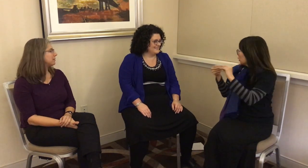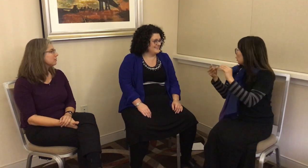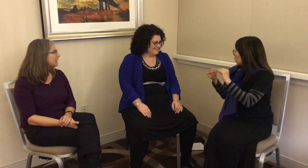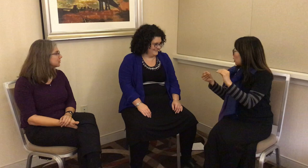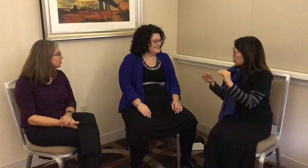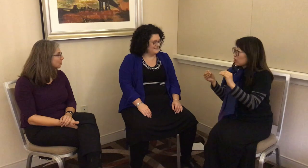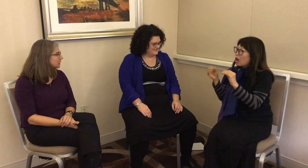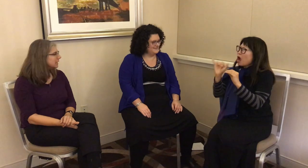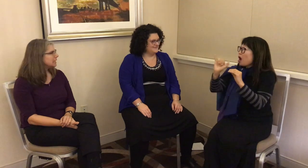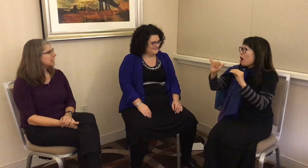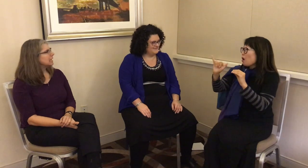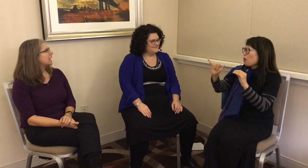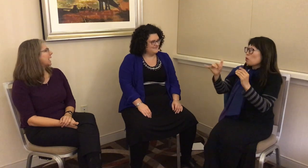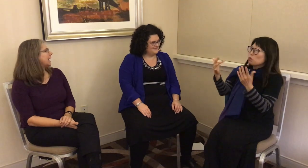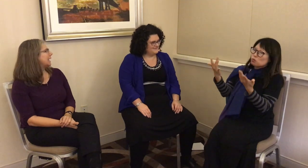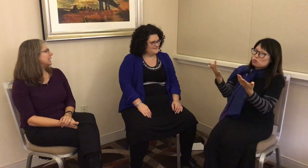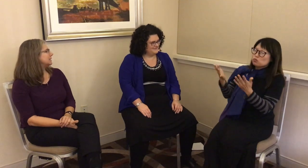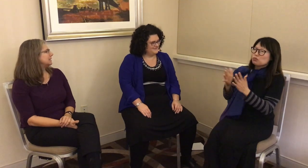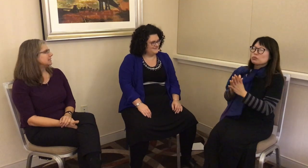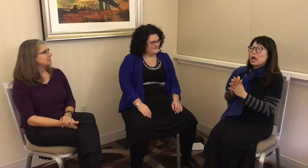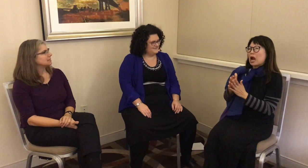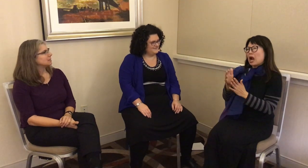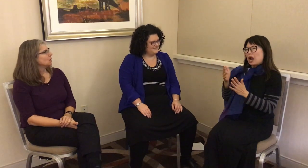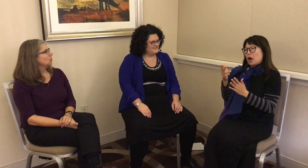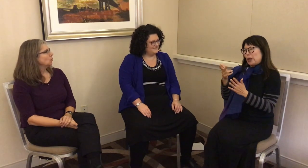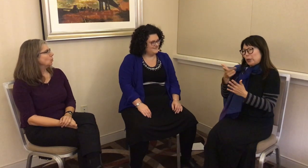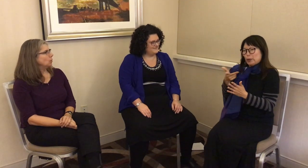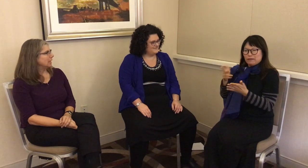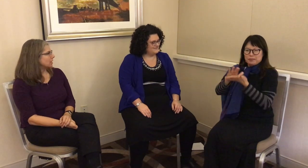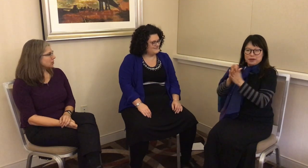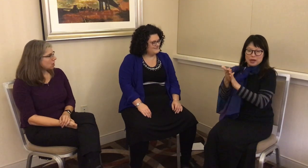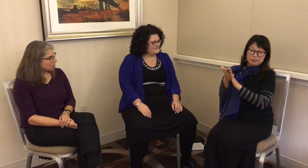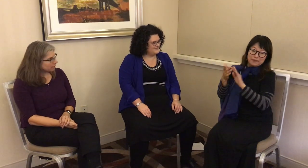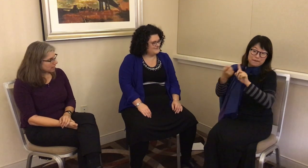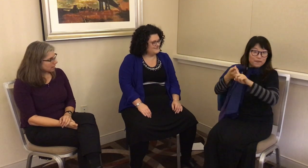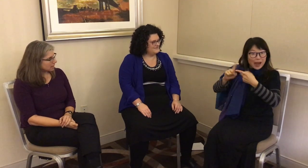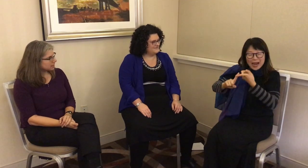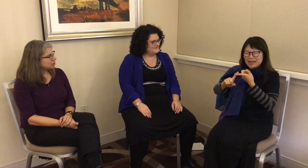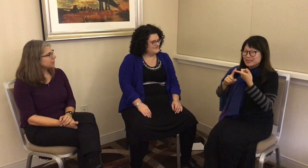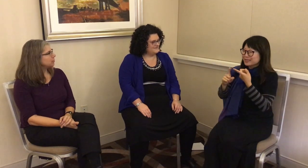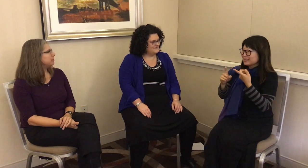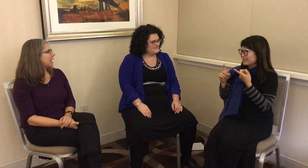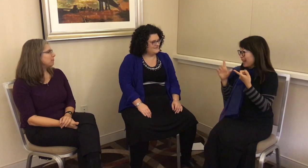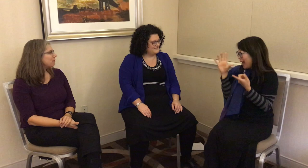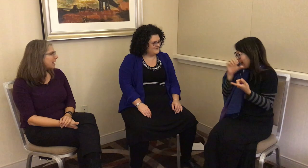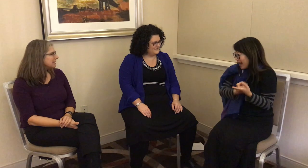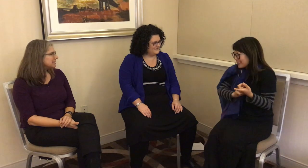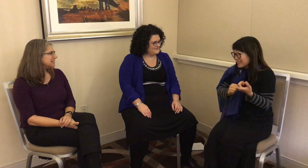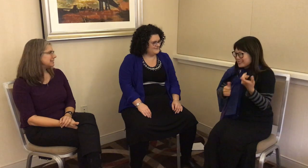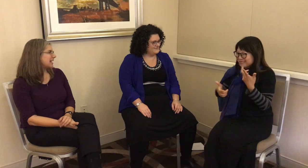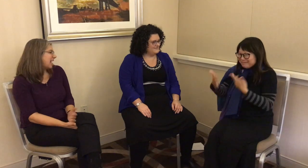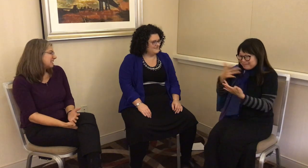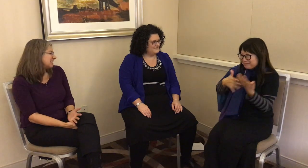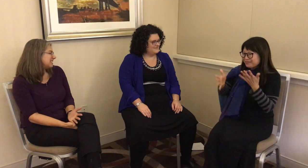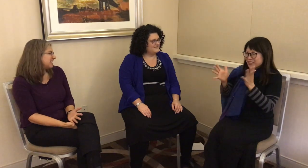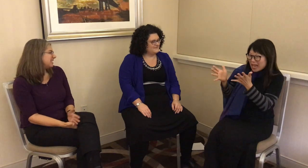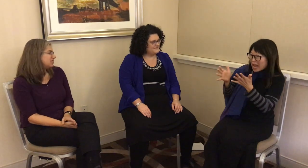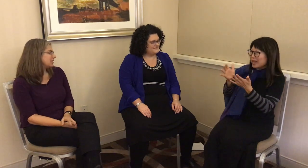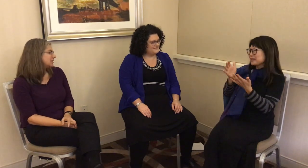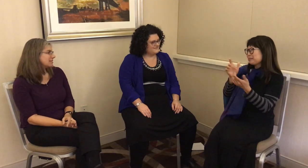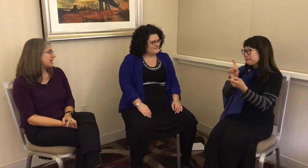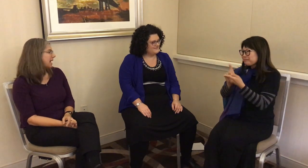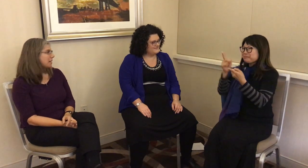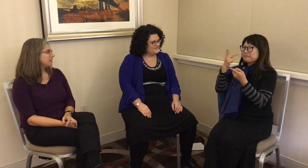their life story and we got to know each other. We became friends, I guess. It just kinda